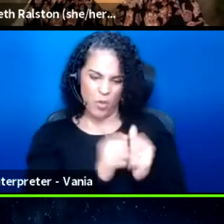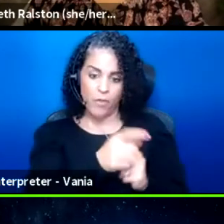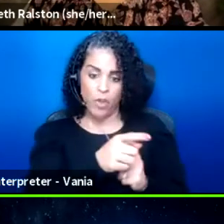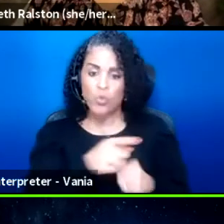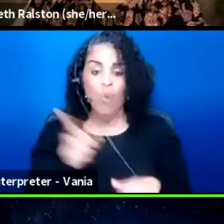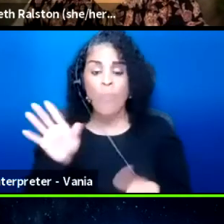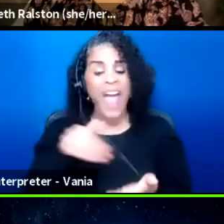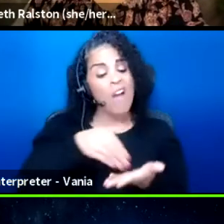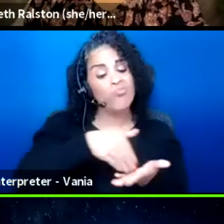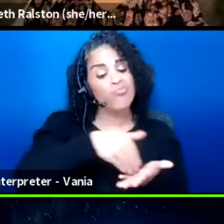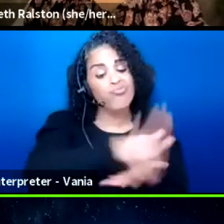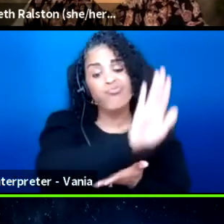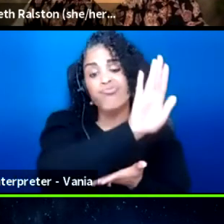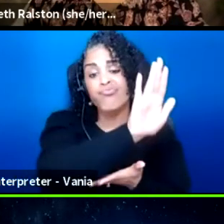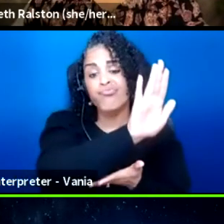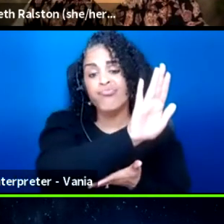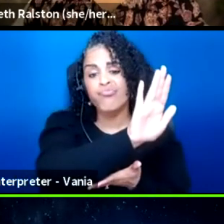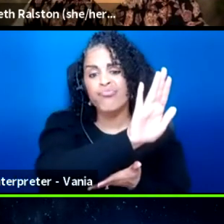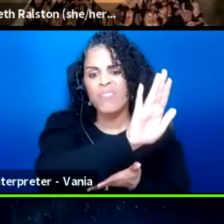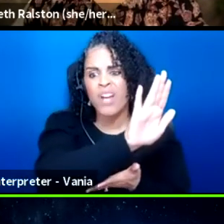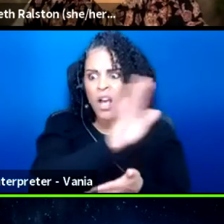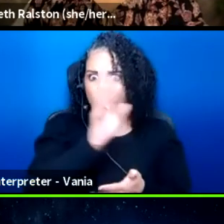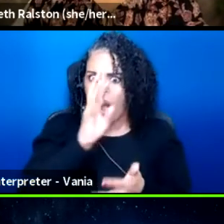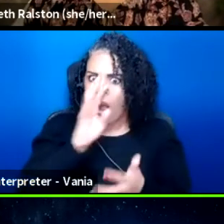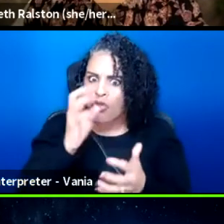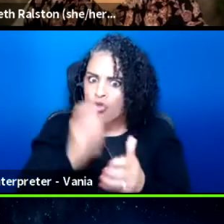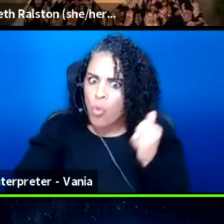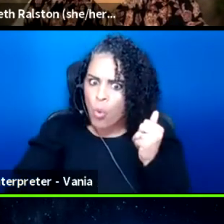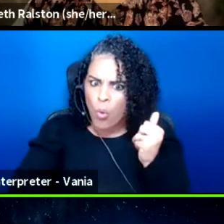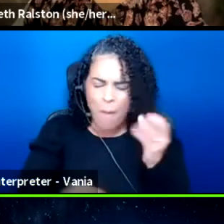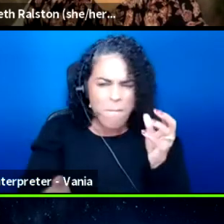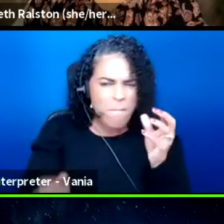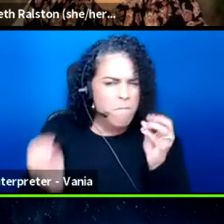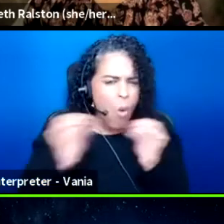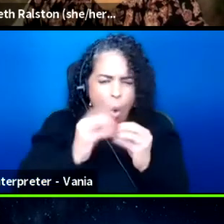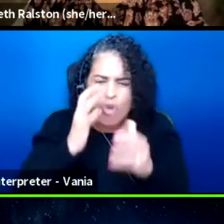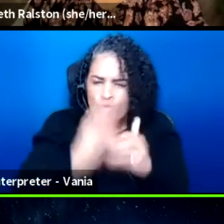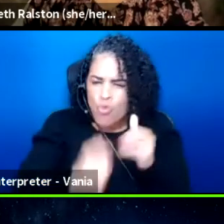It was the most, it was the cruelest thing I think I had experienced this year,